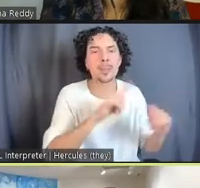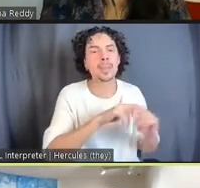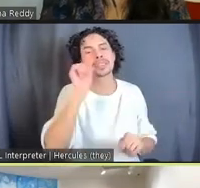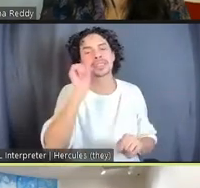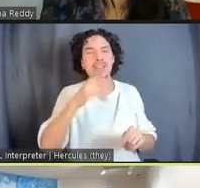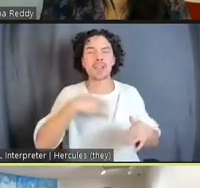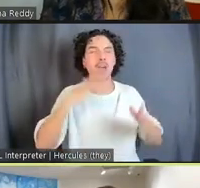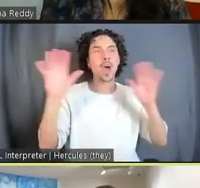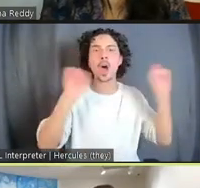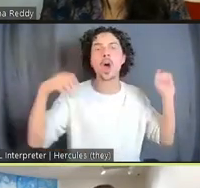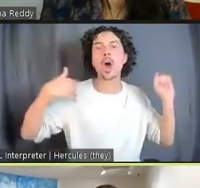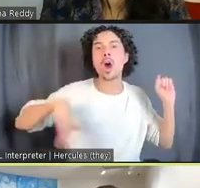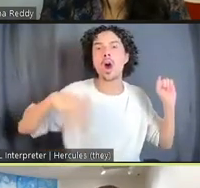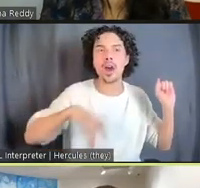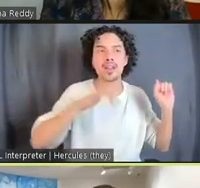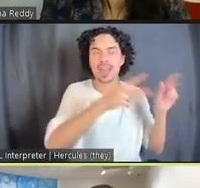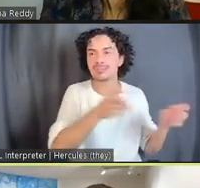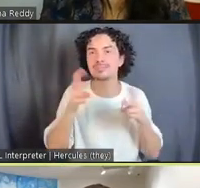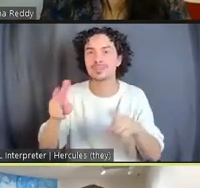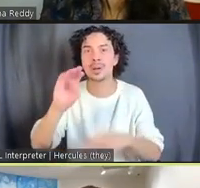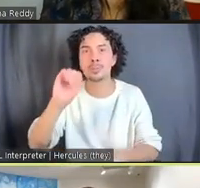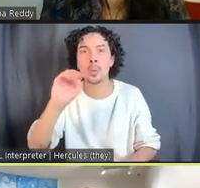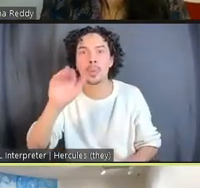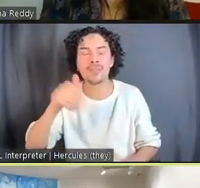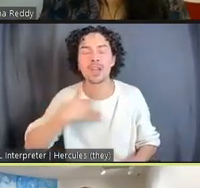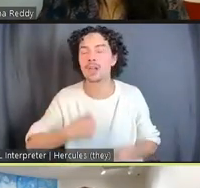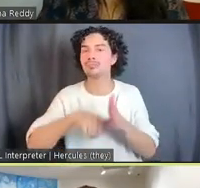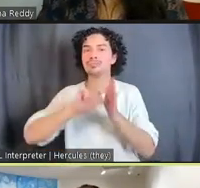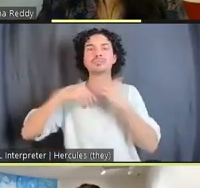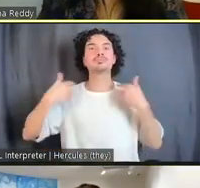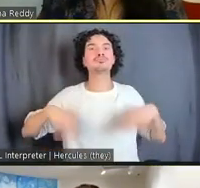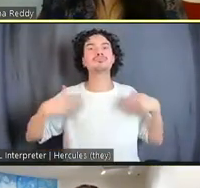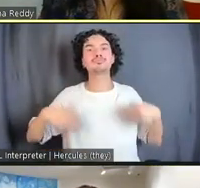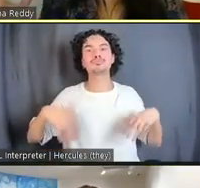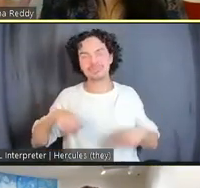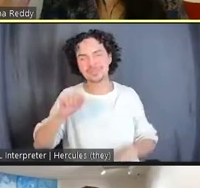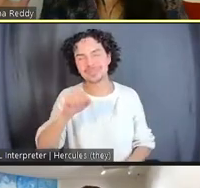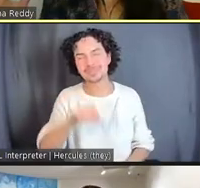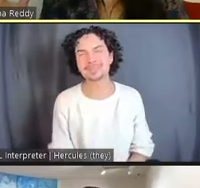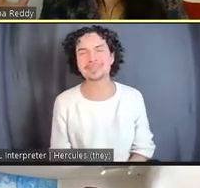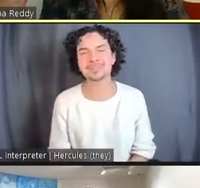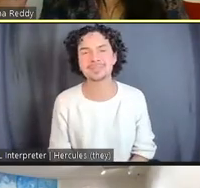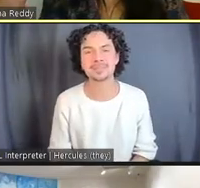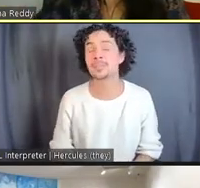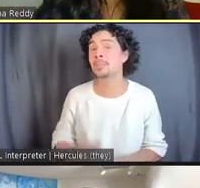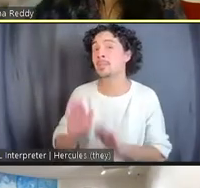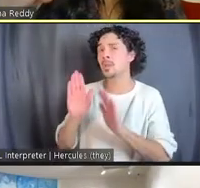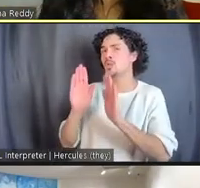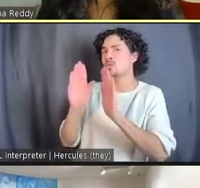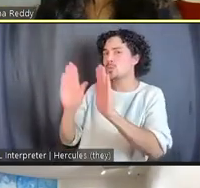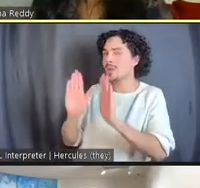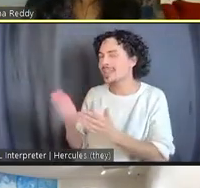We're all happy and kind of astounded by it. Great. So, I'm going to just ask everyone to come back together.